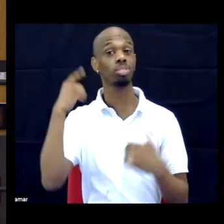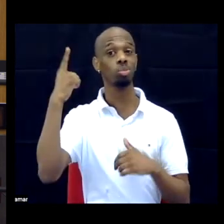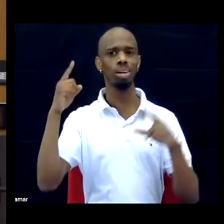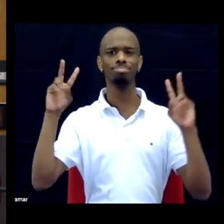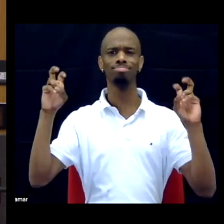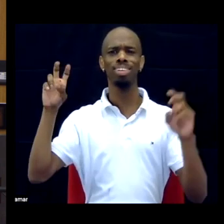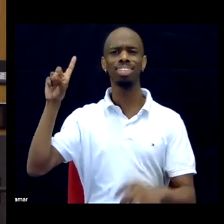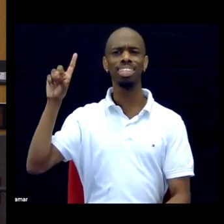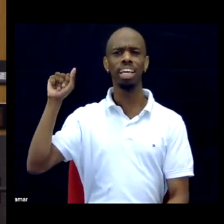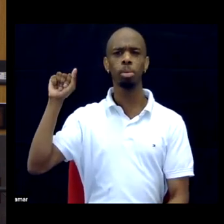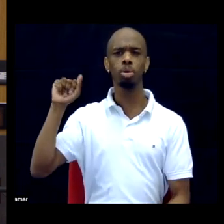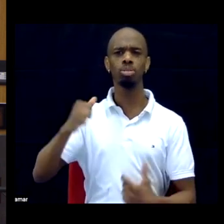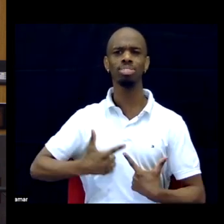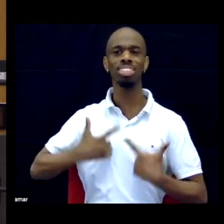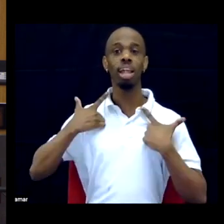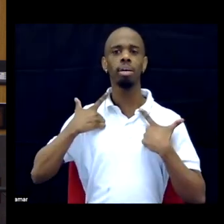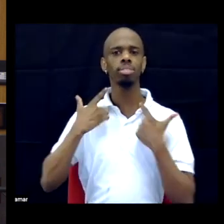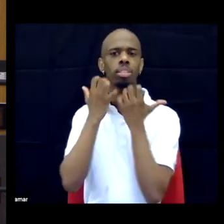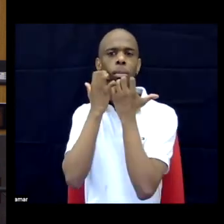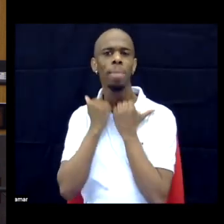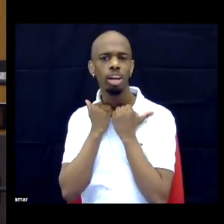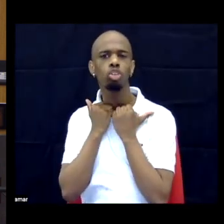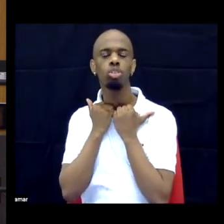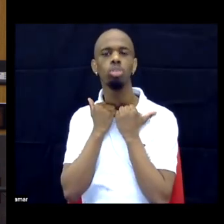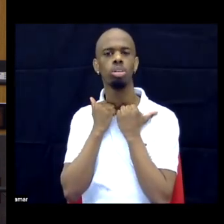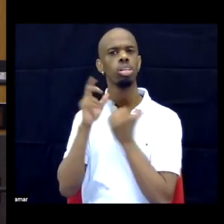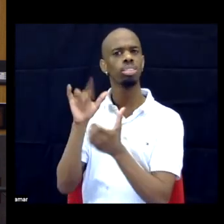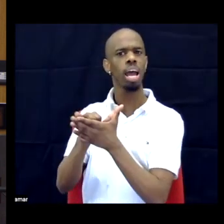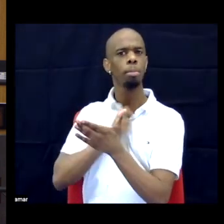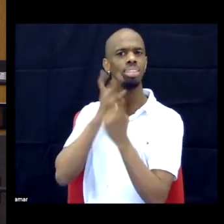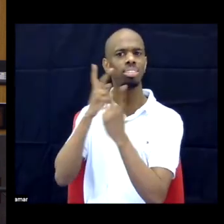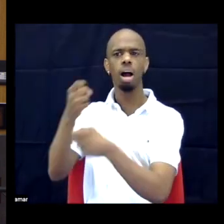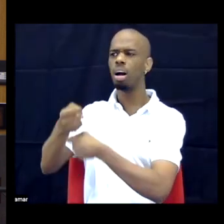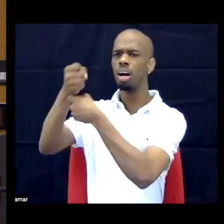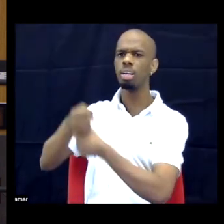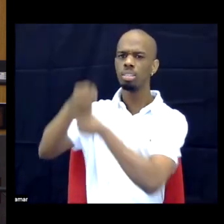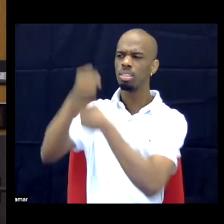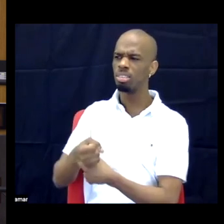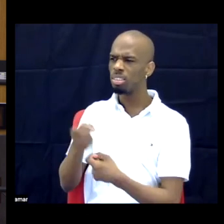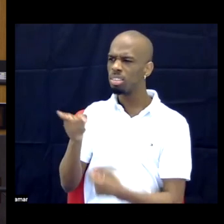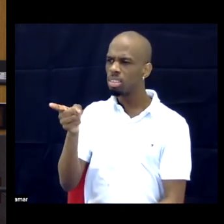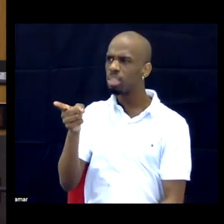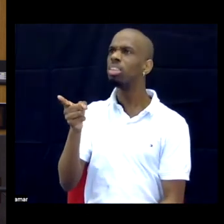Disabled Lives Matter and I'm, like, yeah... and we don't need to borrow and steal in these